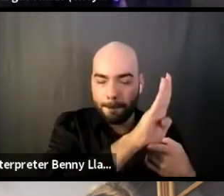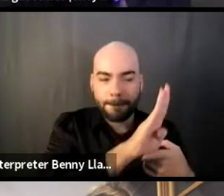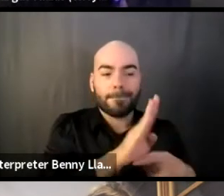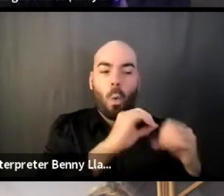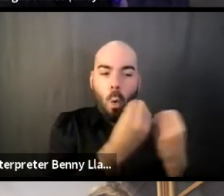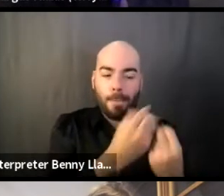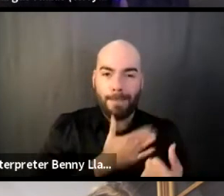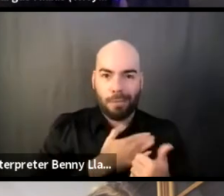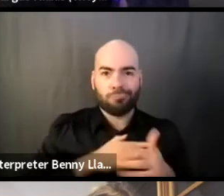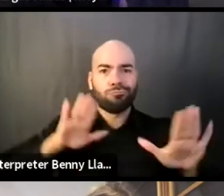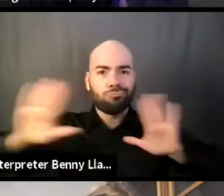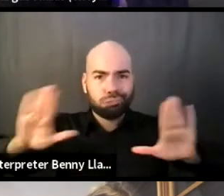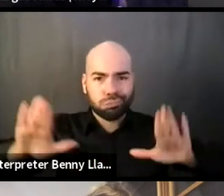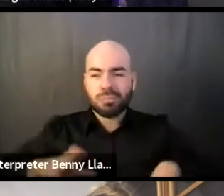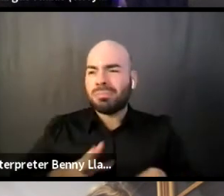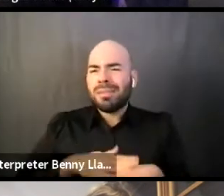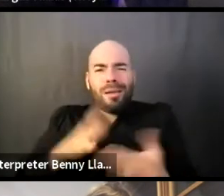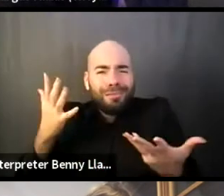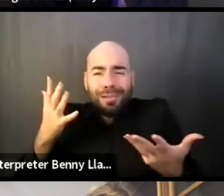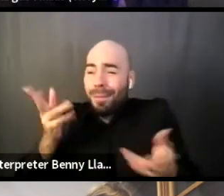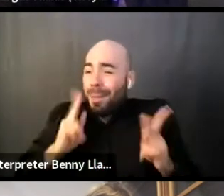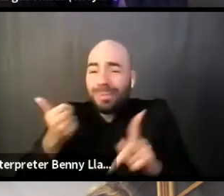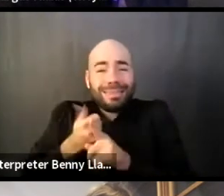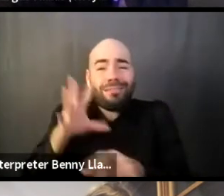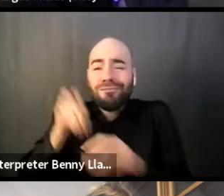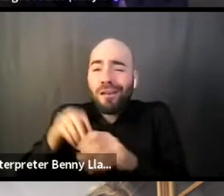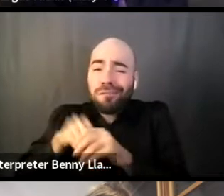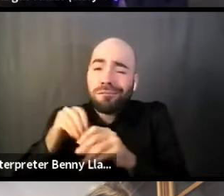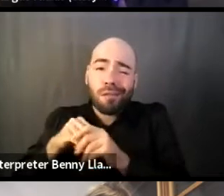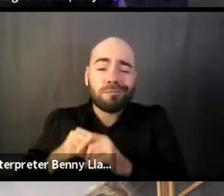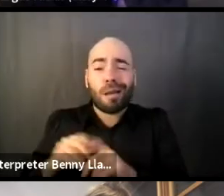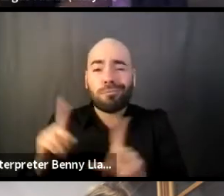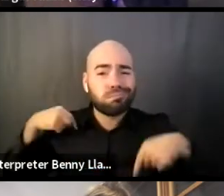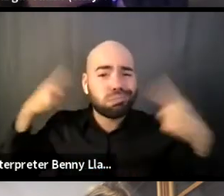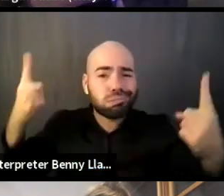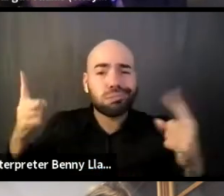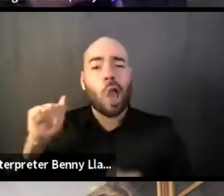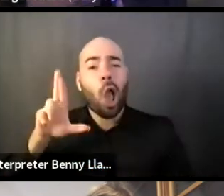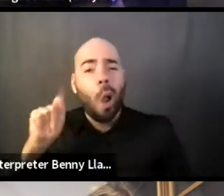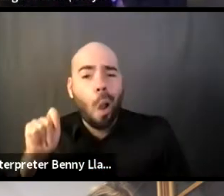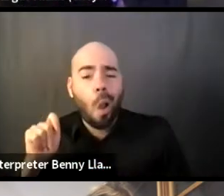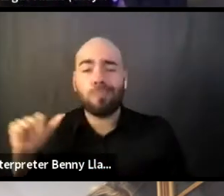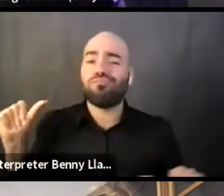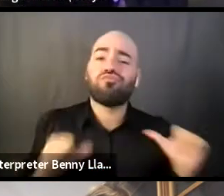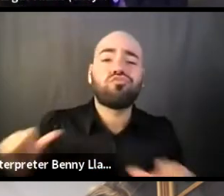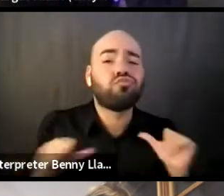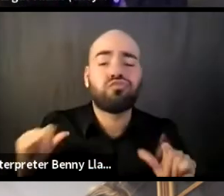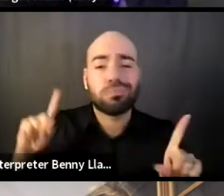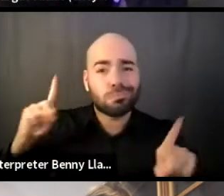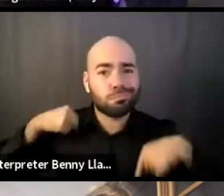who are already doing the thing that they wanna do and saying like, hey, I wanna tell my friends about you, too, since you're already gonna do that show,